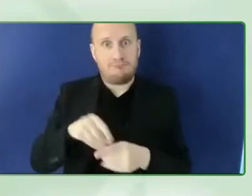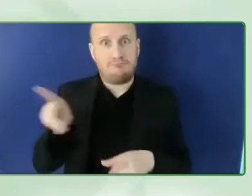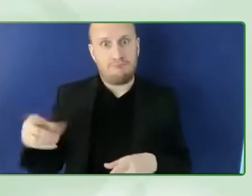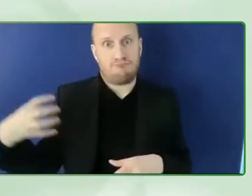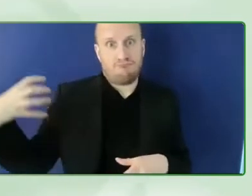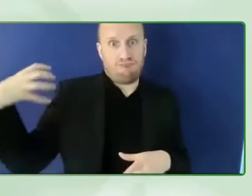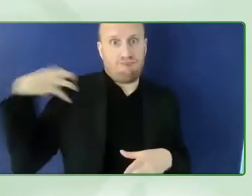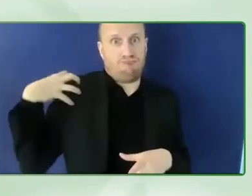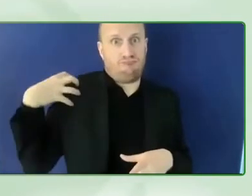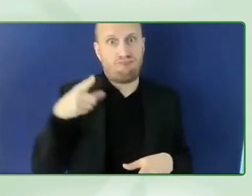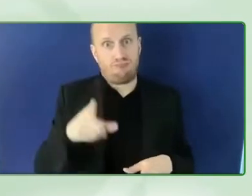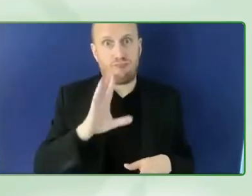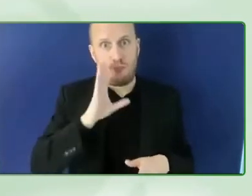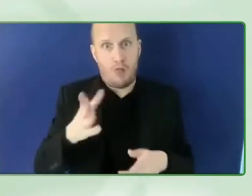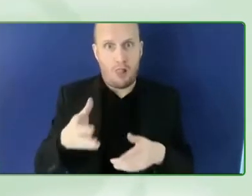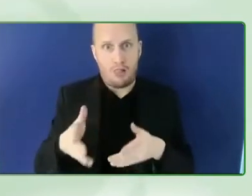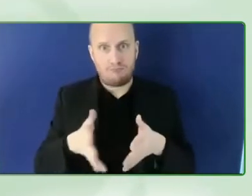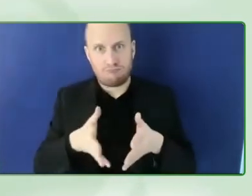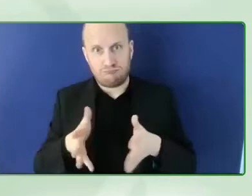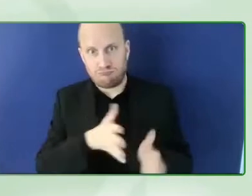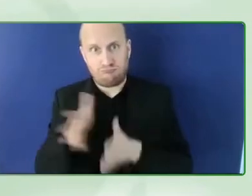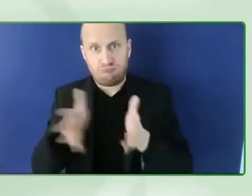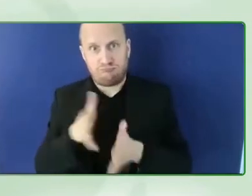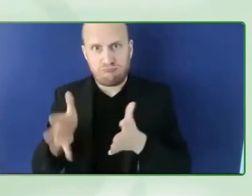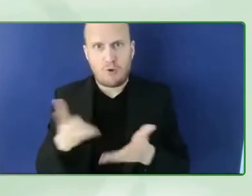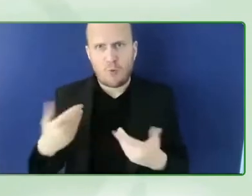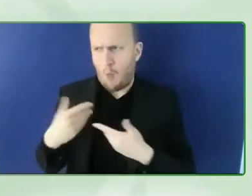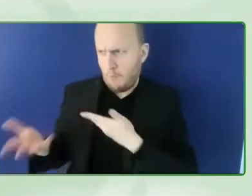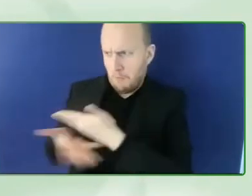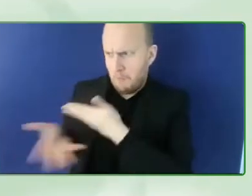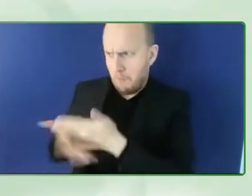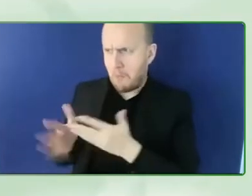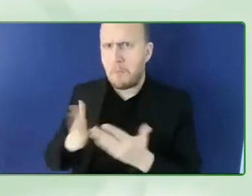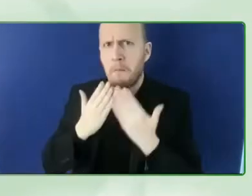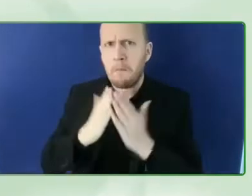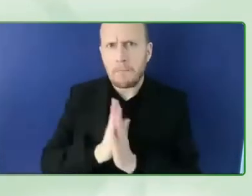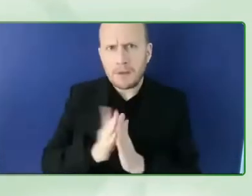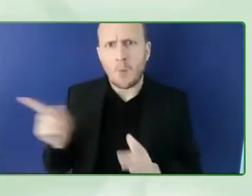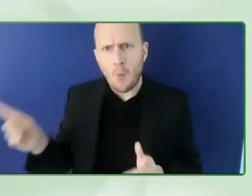the concrete uh solution and project that you're working on so i'll speak a bit about uh possible